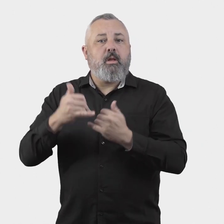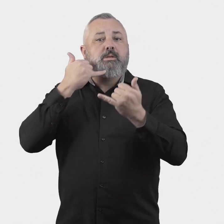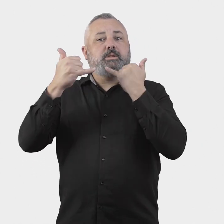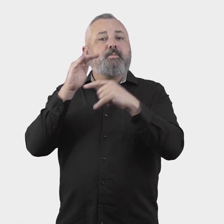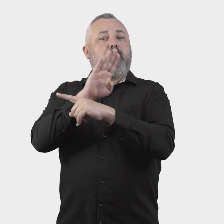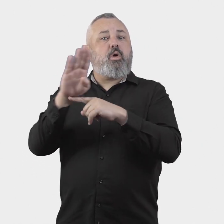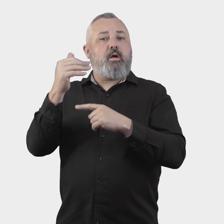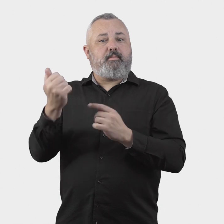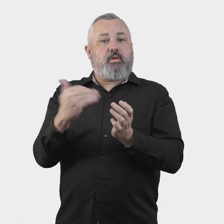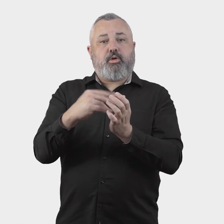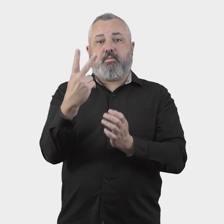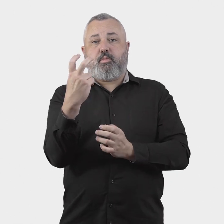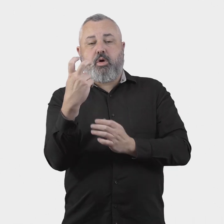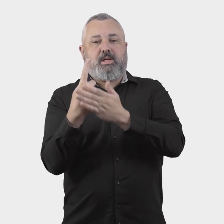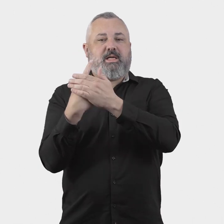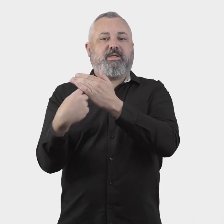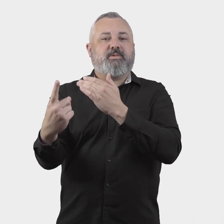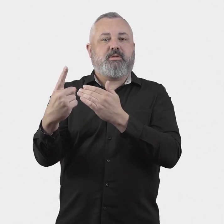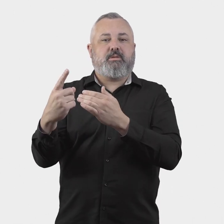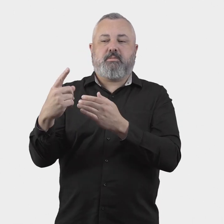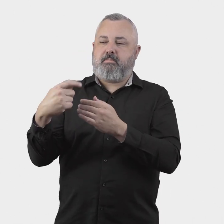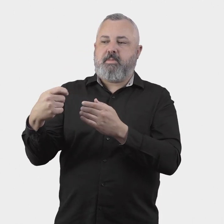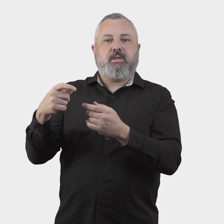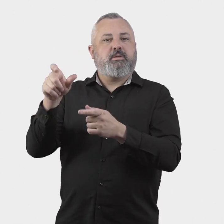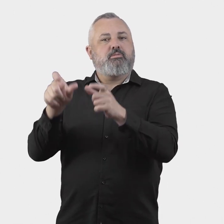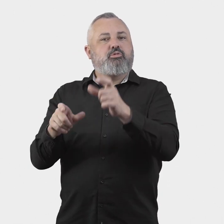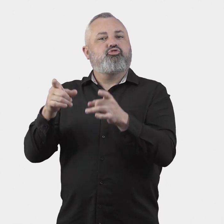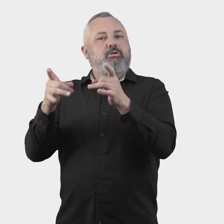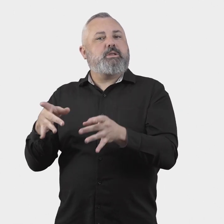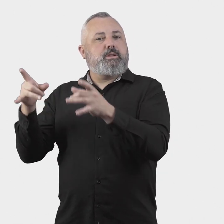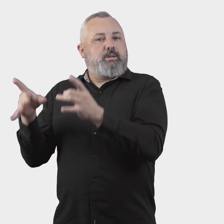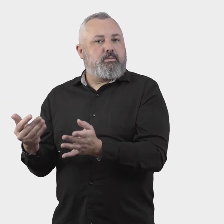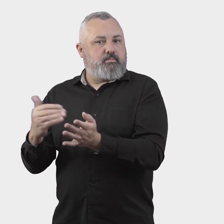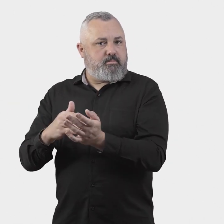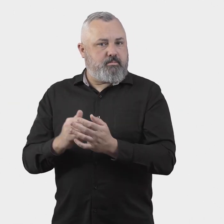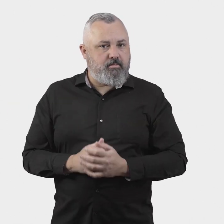The TIO Board has two additional independent directors.